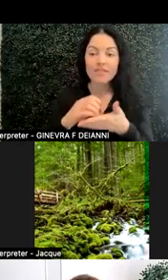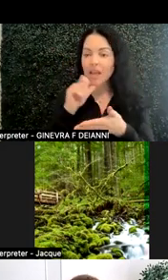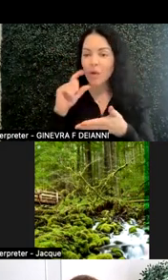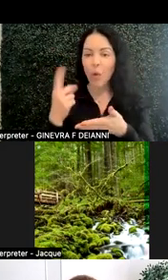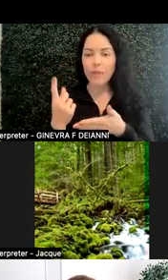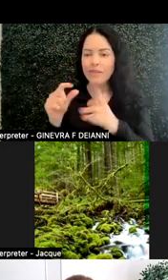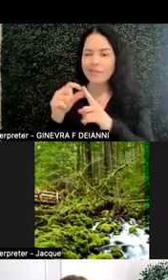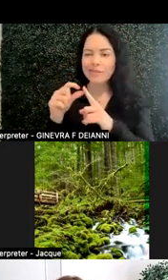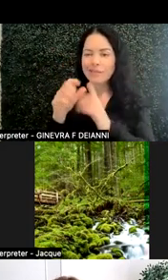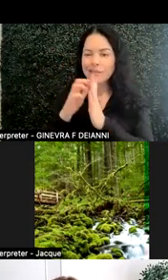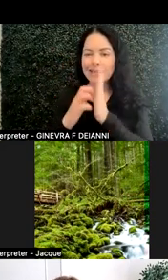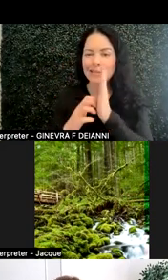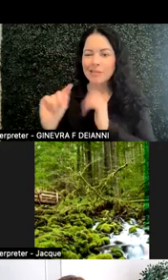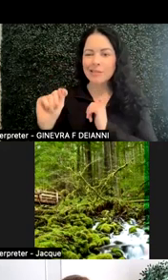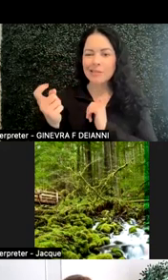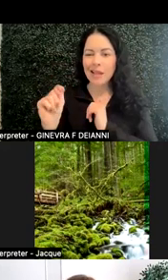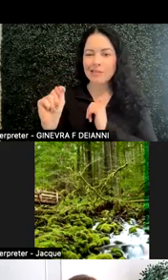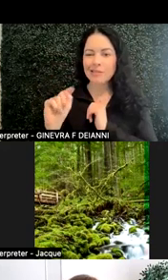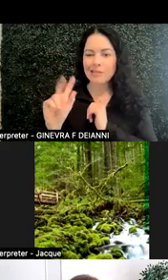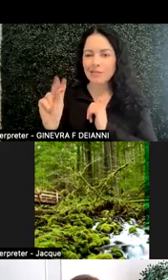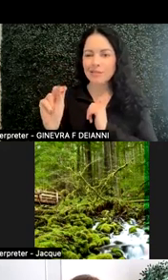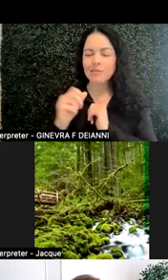And this can even be providing an opportunity for students